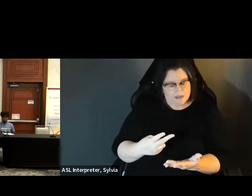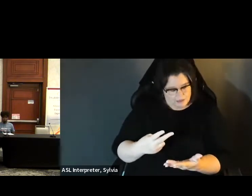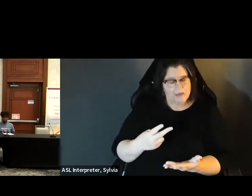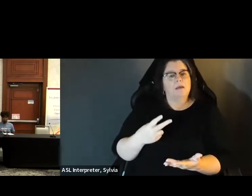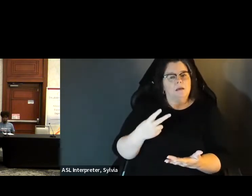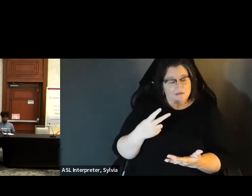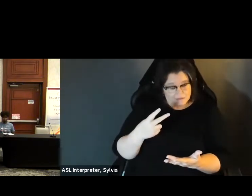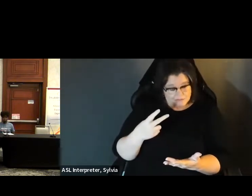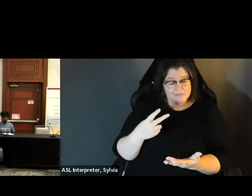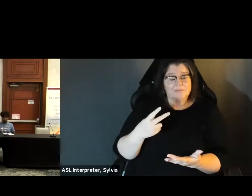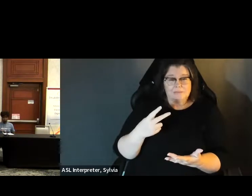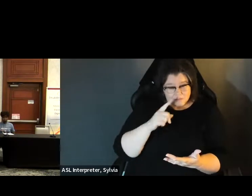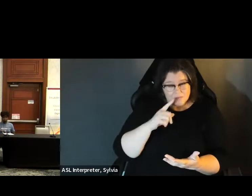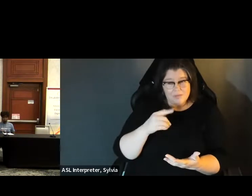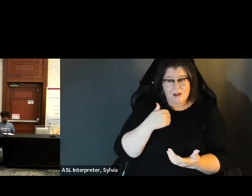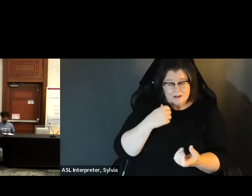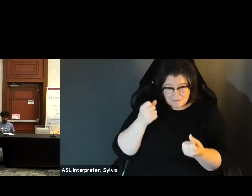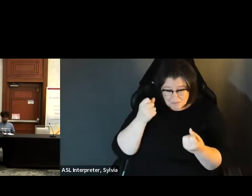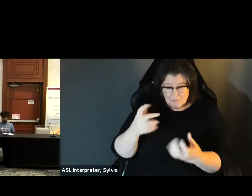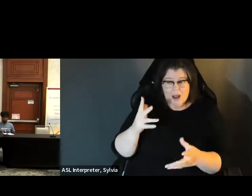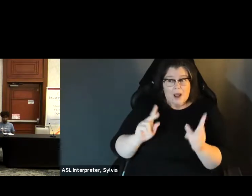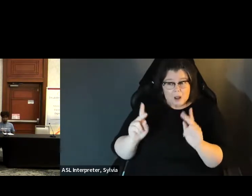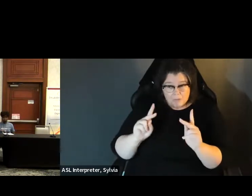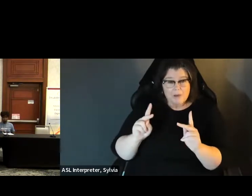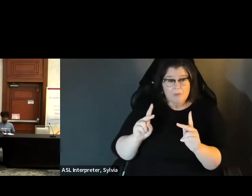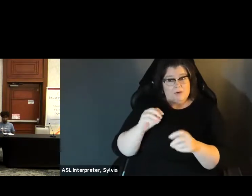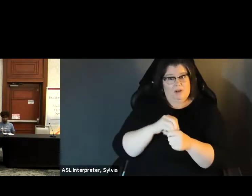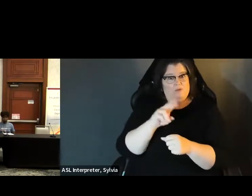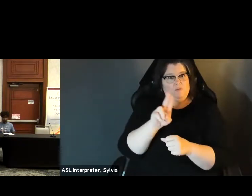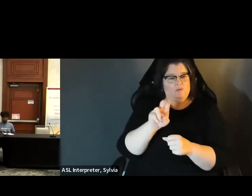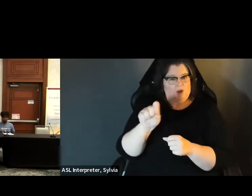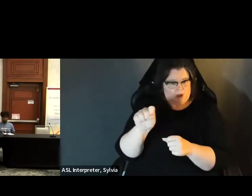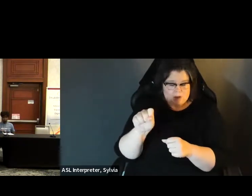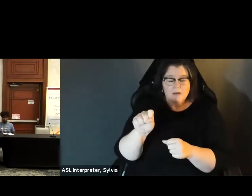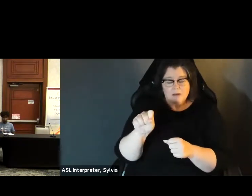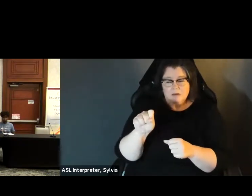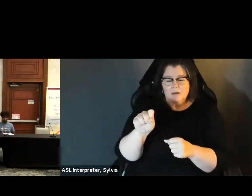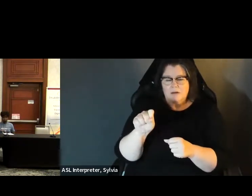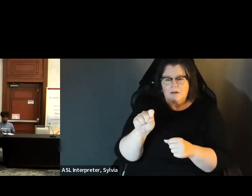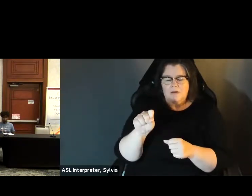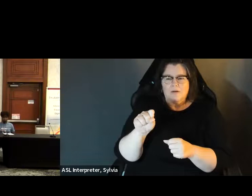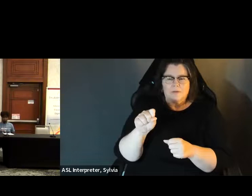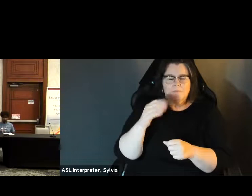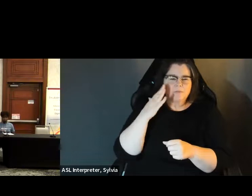many of whom cannot see or hold, or mark a paper ballot independently and privately. mark a paper ballot independently and privately. So there's a large population out there that, you know, I